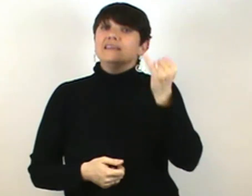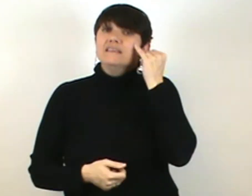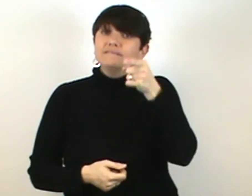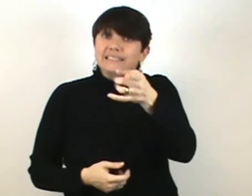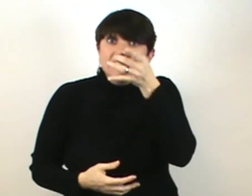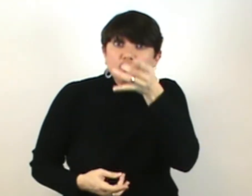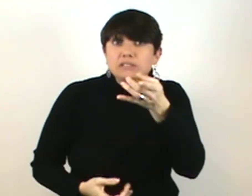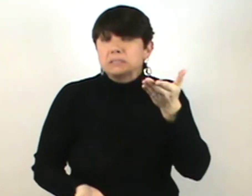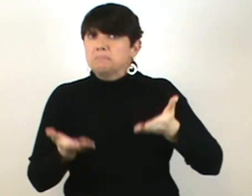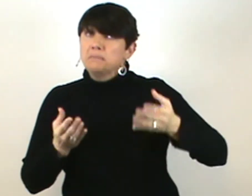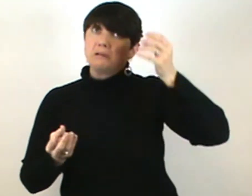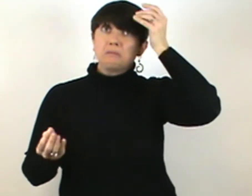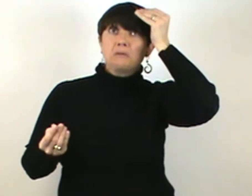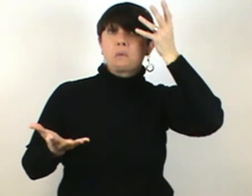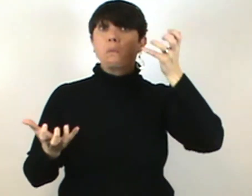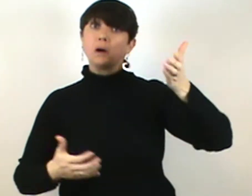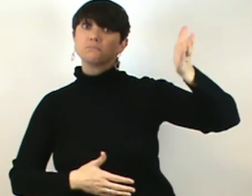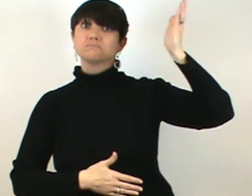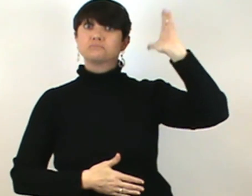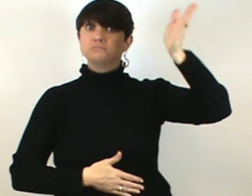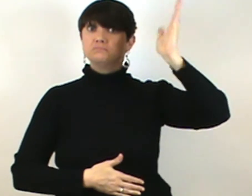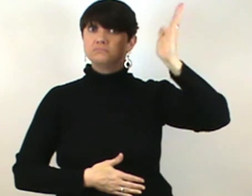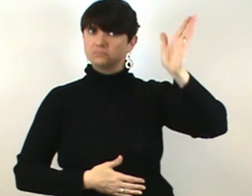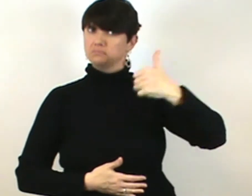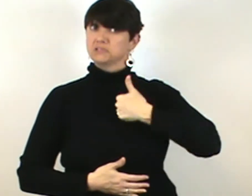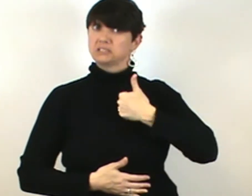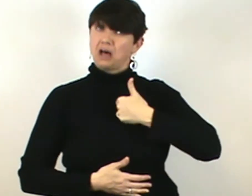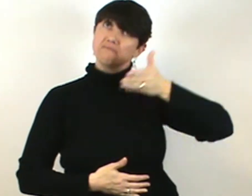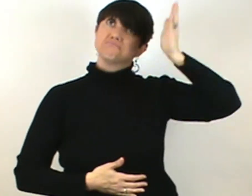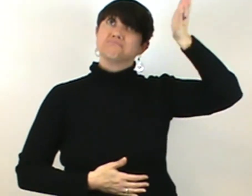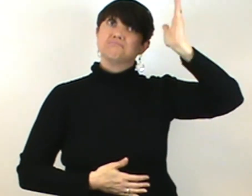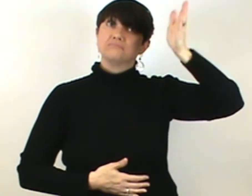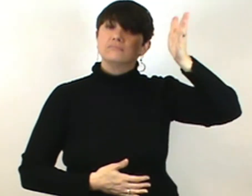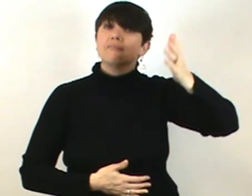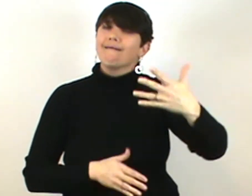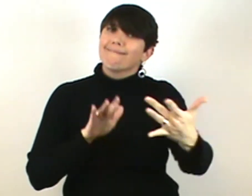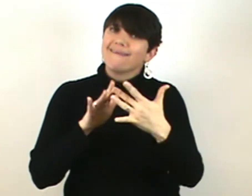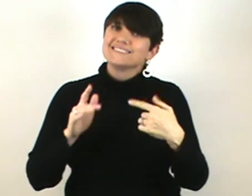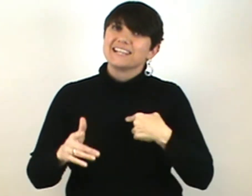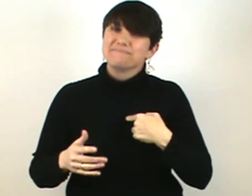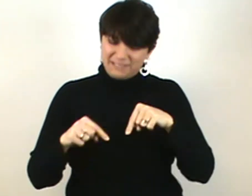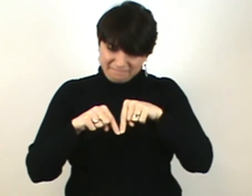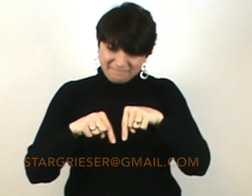If you're interested in presenting, contact me here at this email: